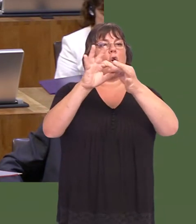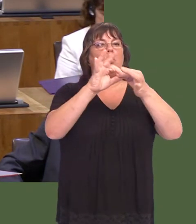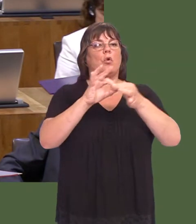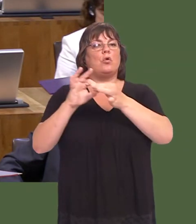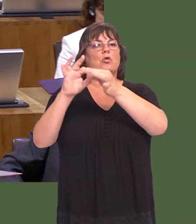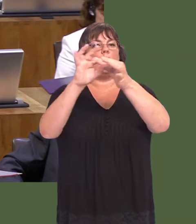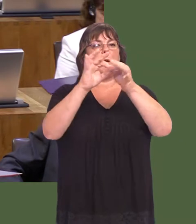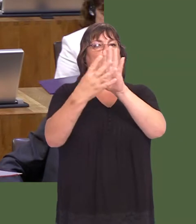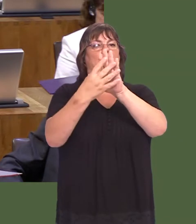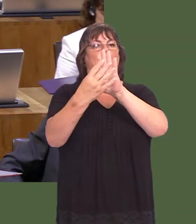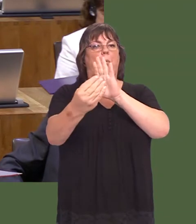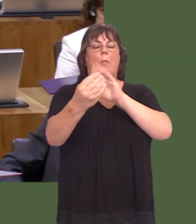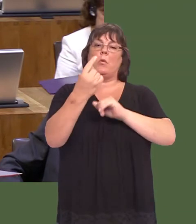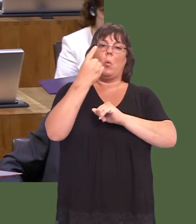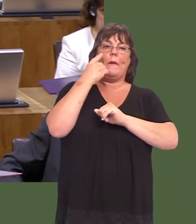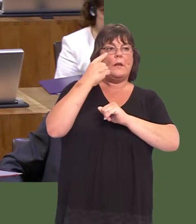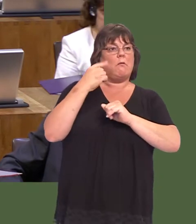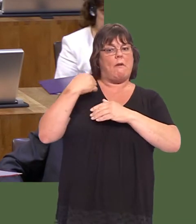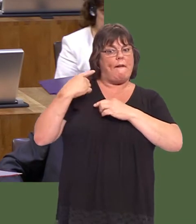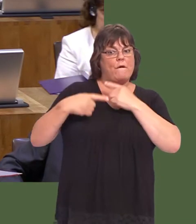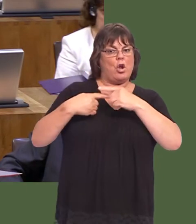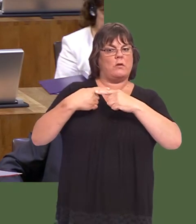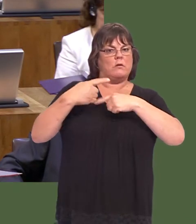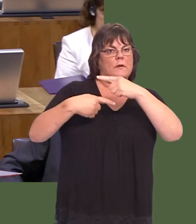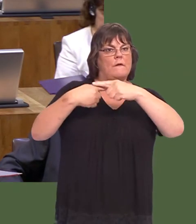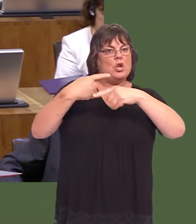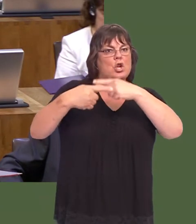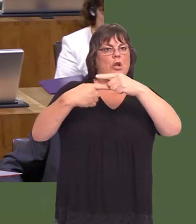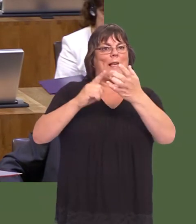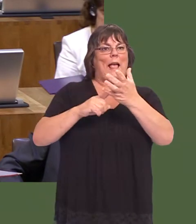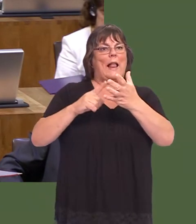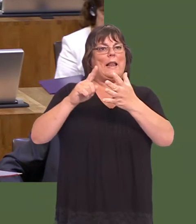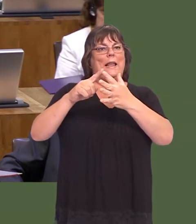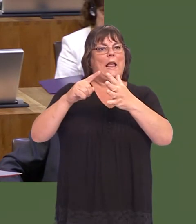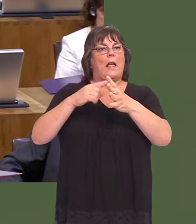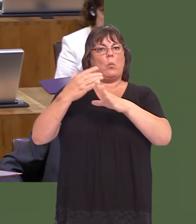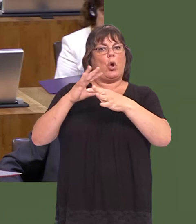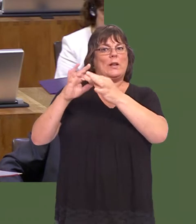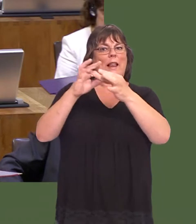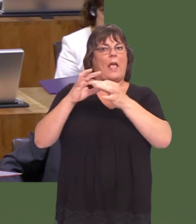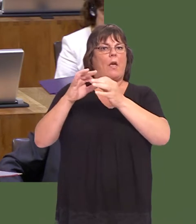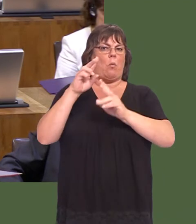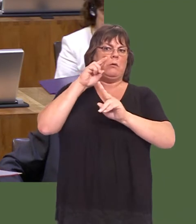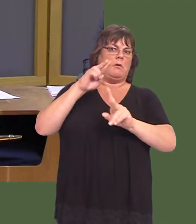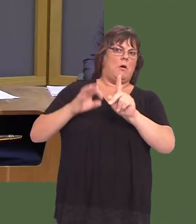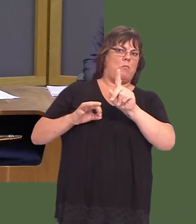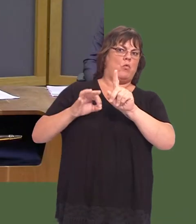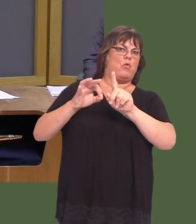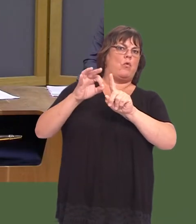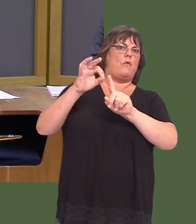seen that things have improved year on year, when you see the local education authorities working together. Of course, thatís what we want to build on in looking at the legislation.